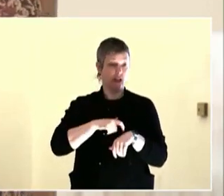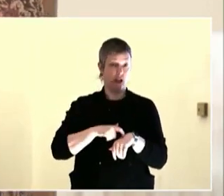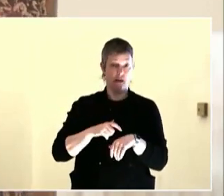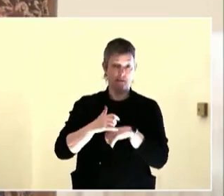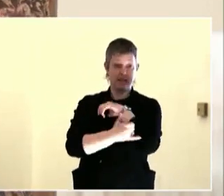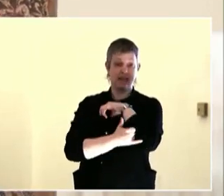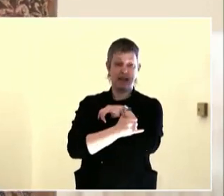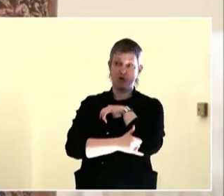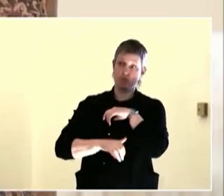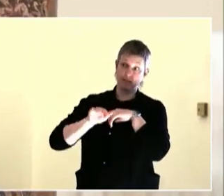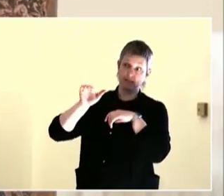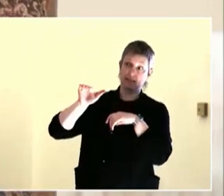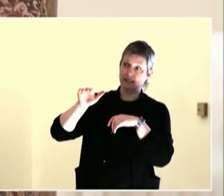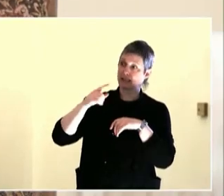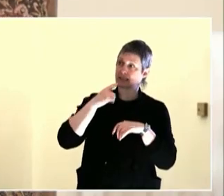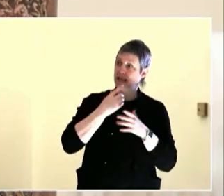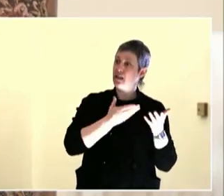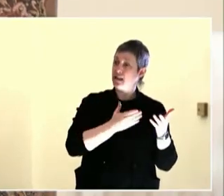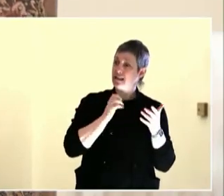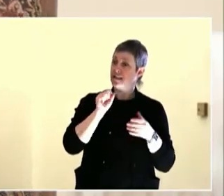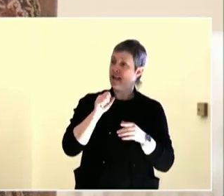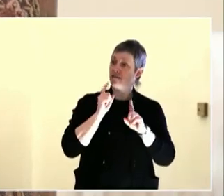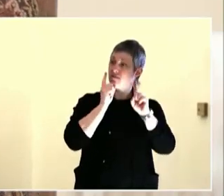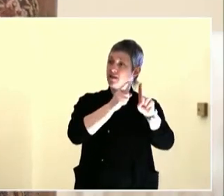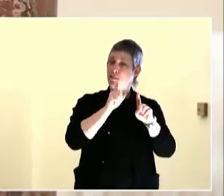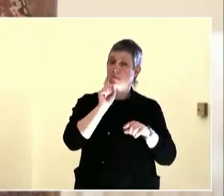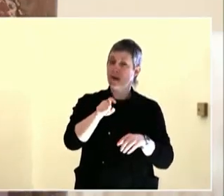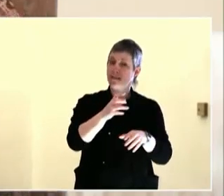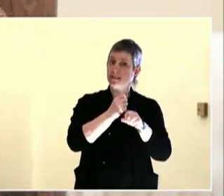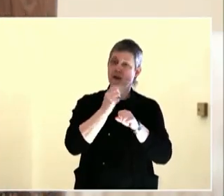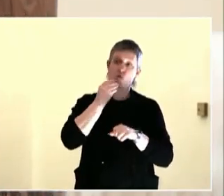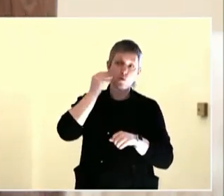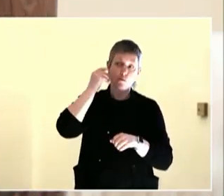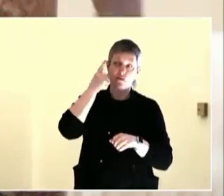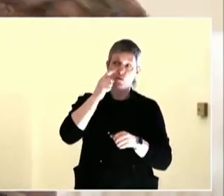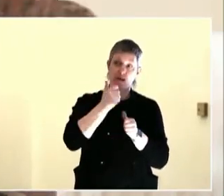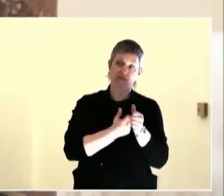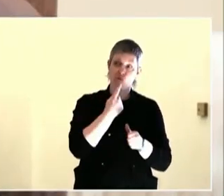there that are making this happen, individually with people? Was it a form of housing?